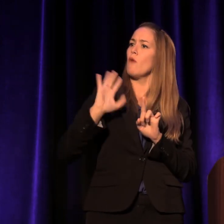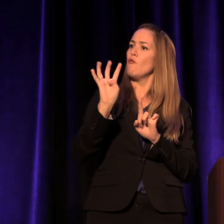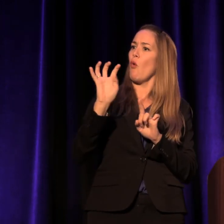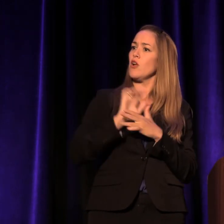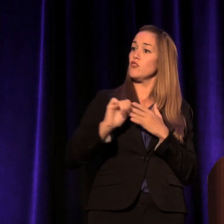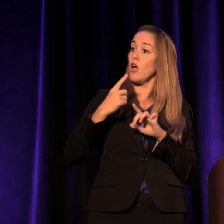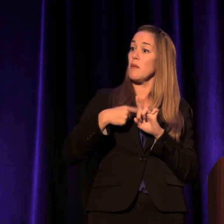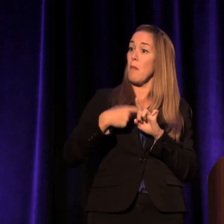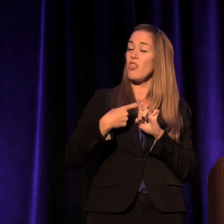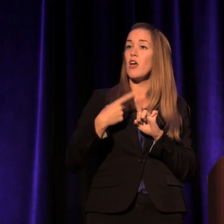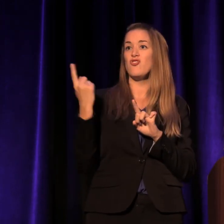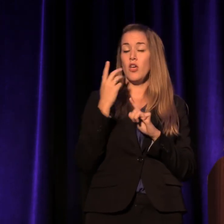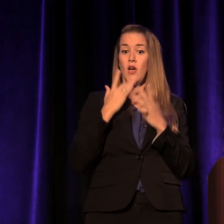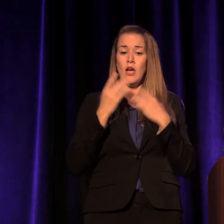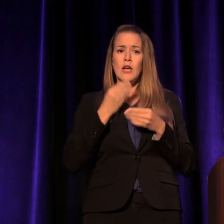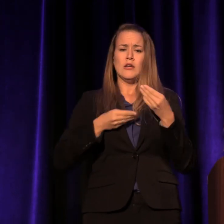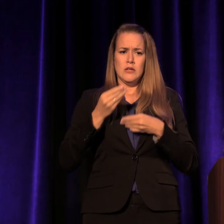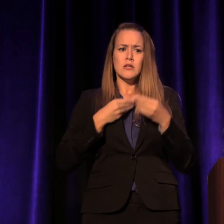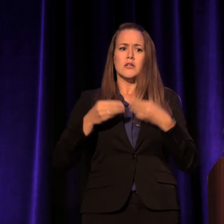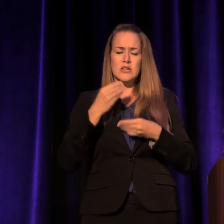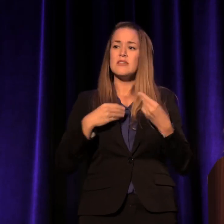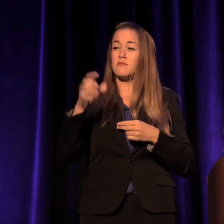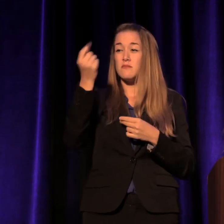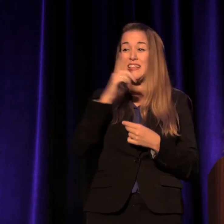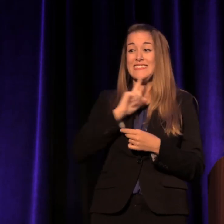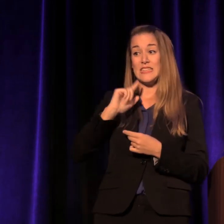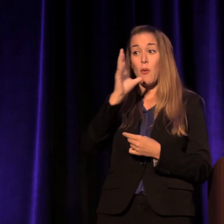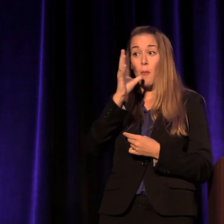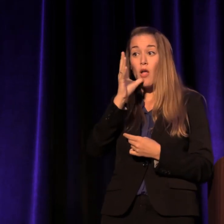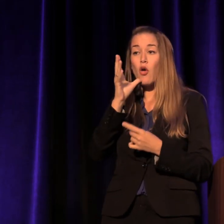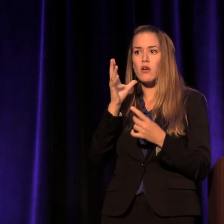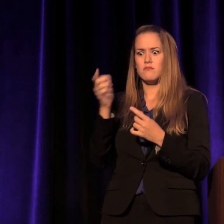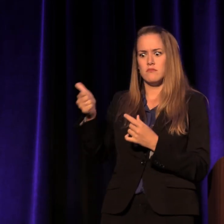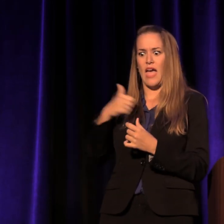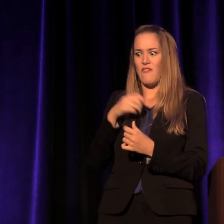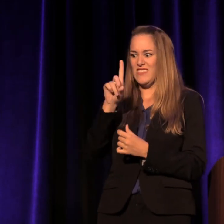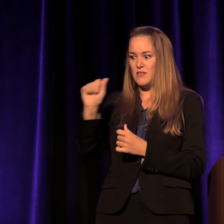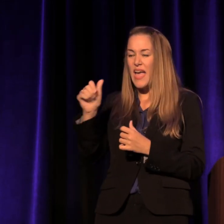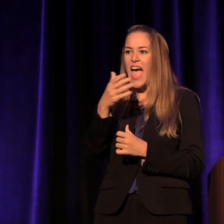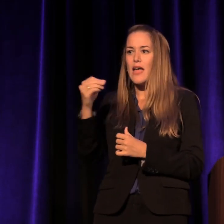which she could barely manage as a single mother with her disability and PTSD--